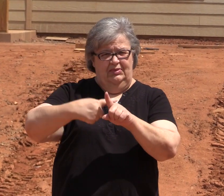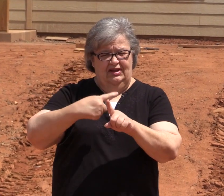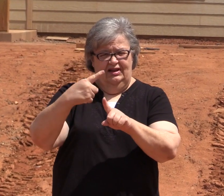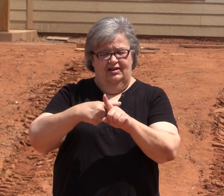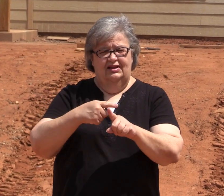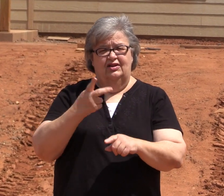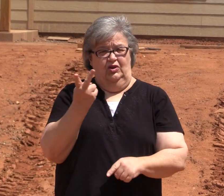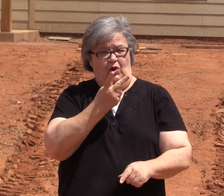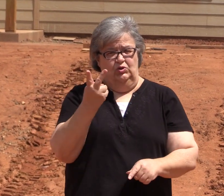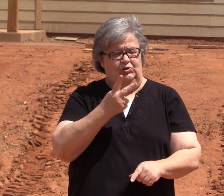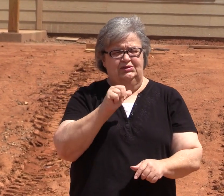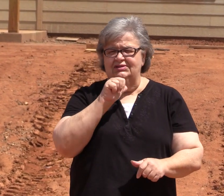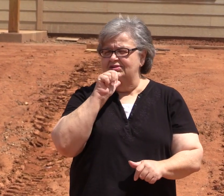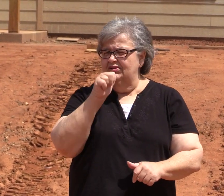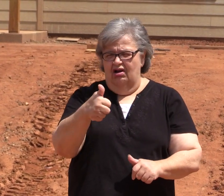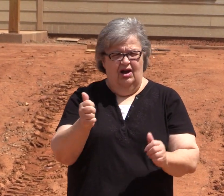Both do not include utilities.